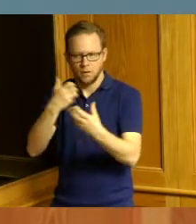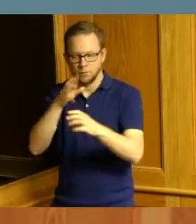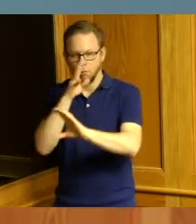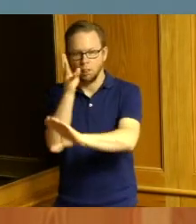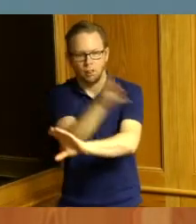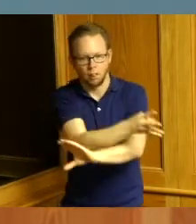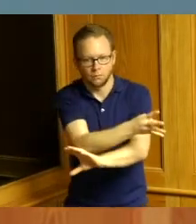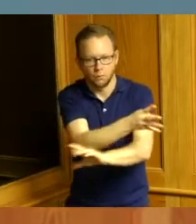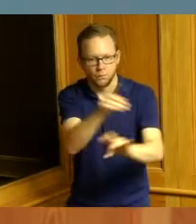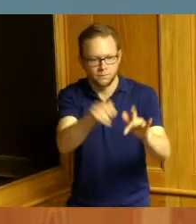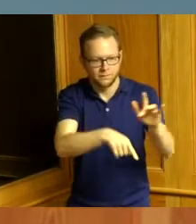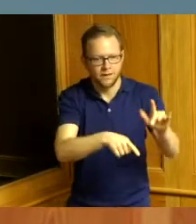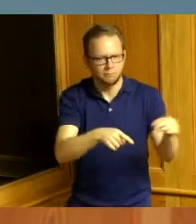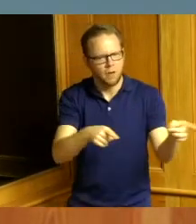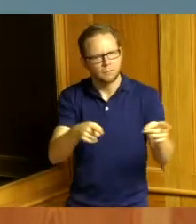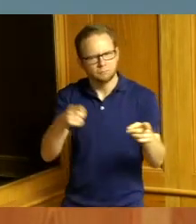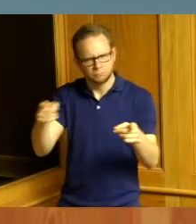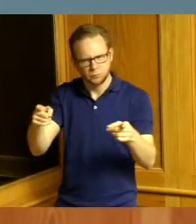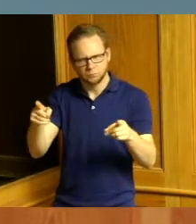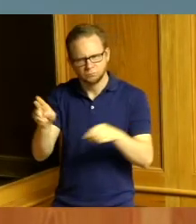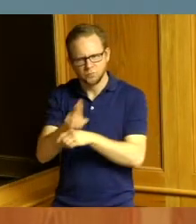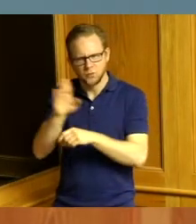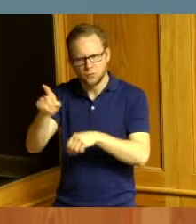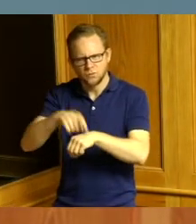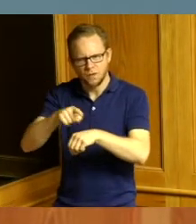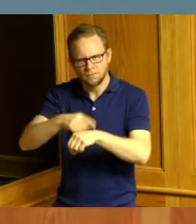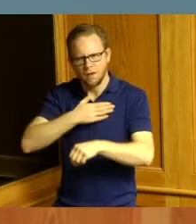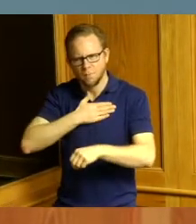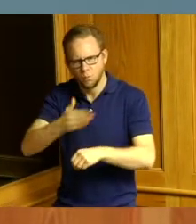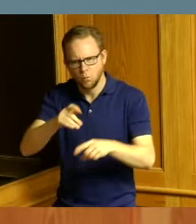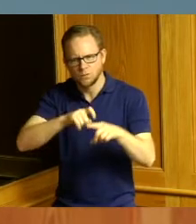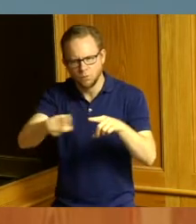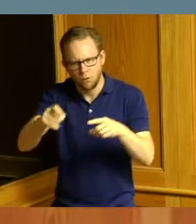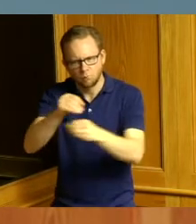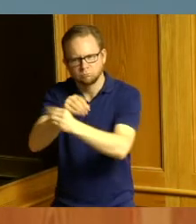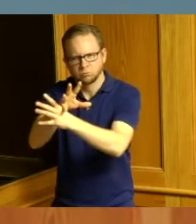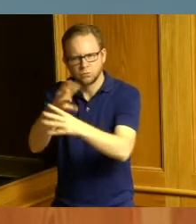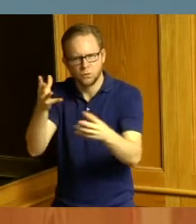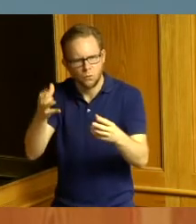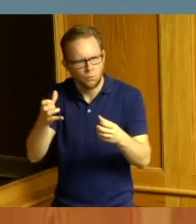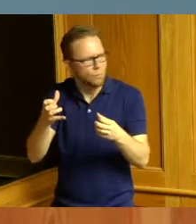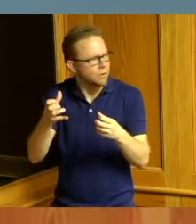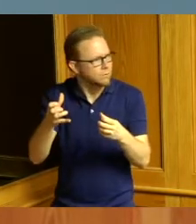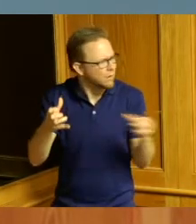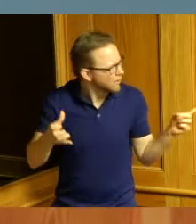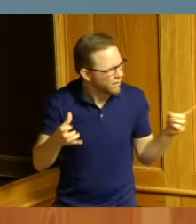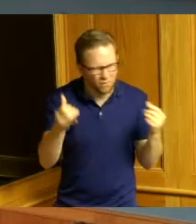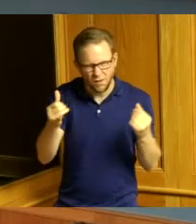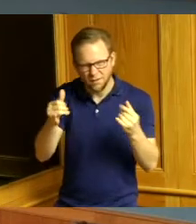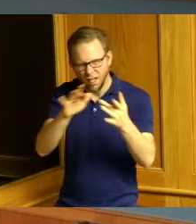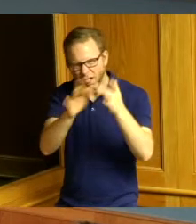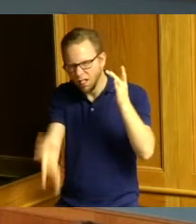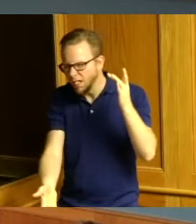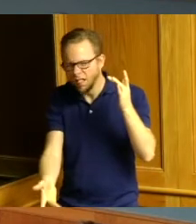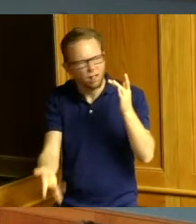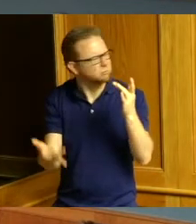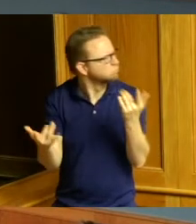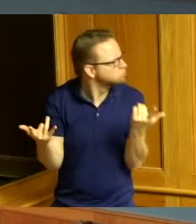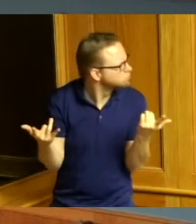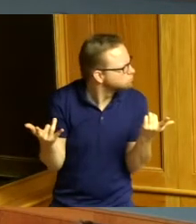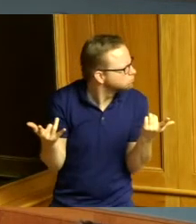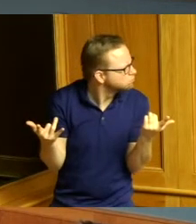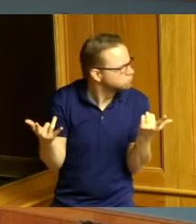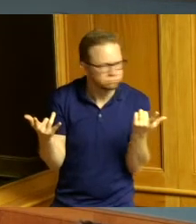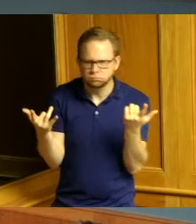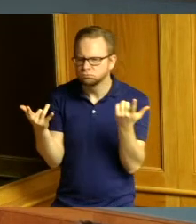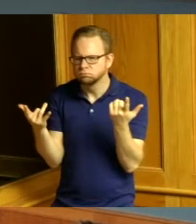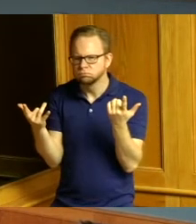took time to call so Derek Blassingame it looks like maybe he didn't want to wait or